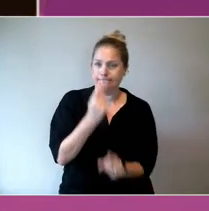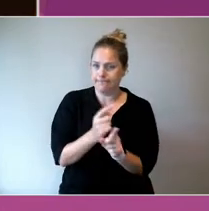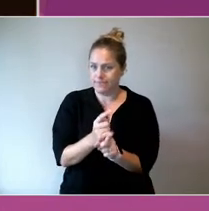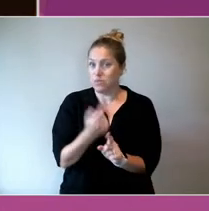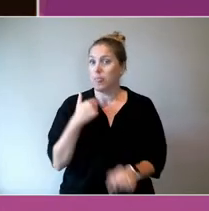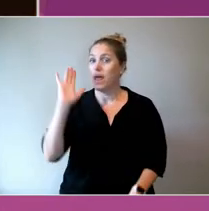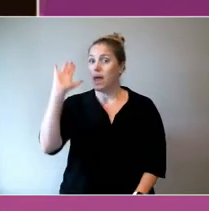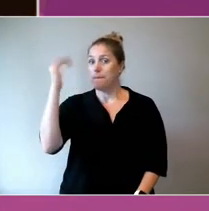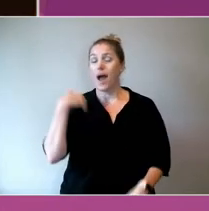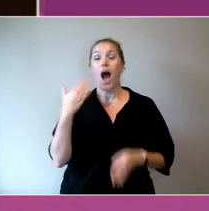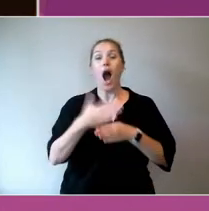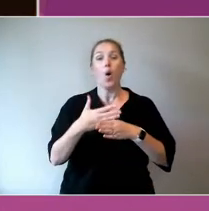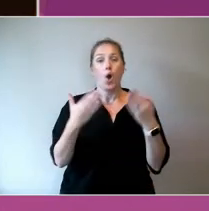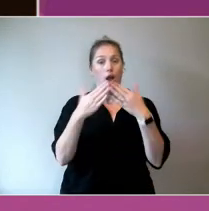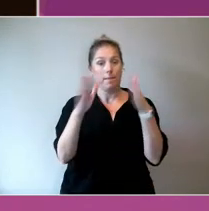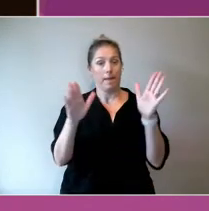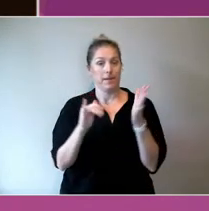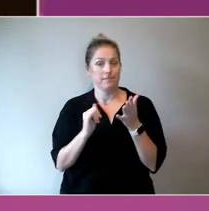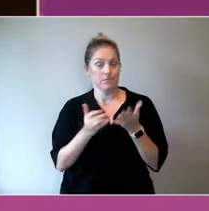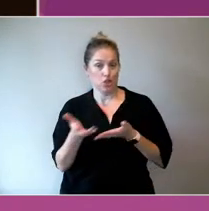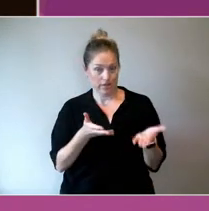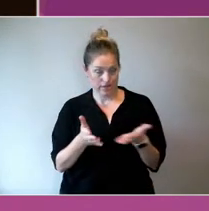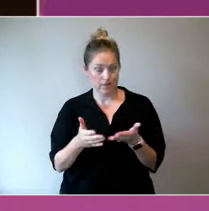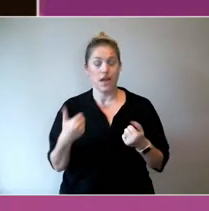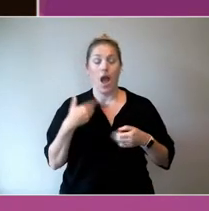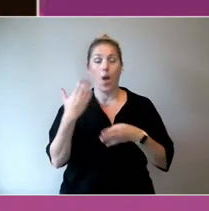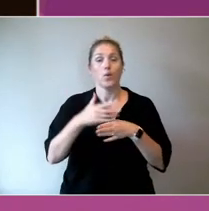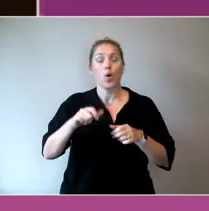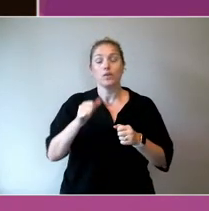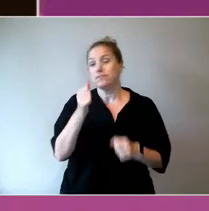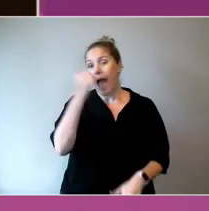were working in the office of Aboriginal and Torres Strait Islander health on, I think